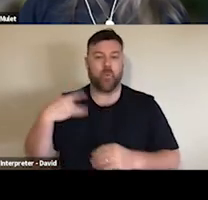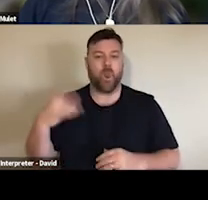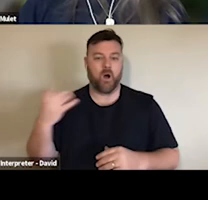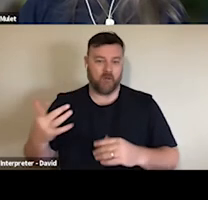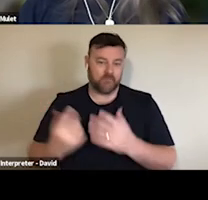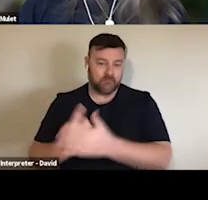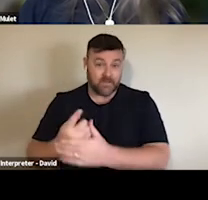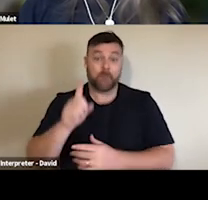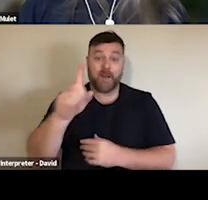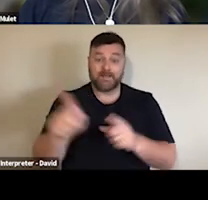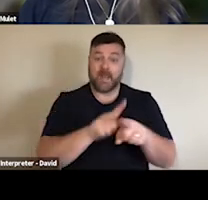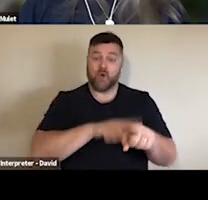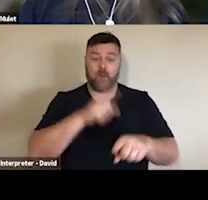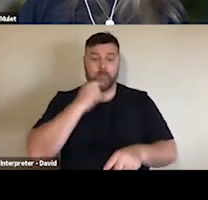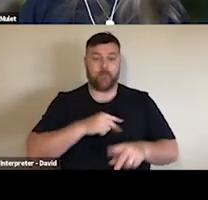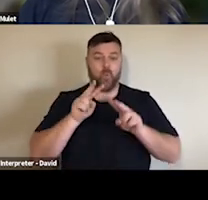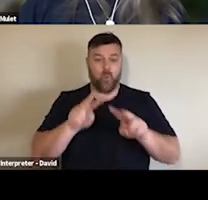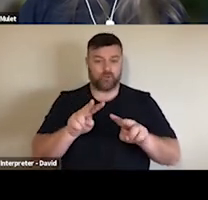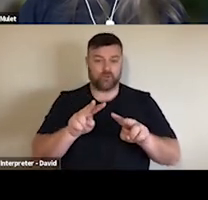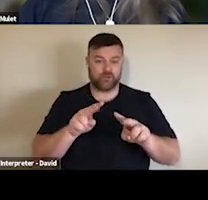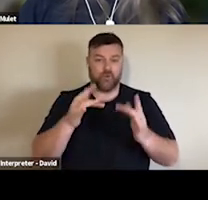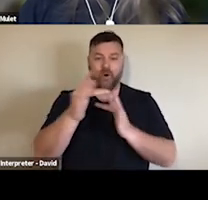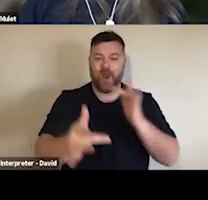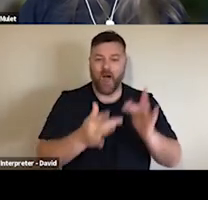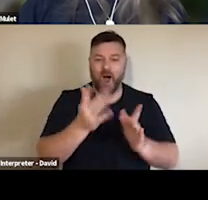people to a broader aesthetic array of influences through digital work.